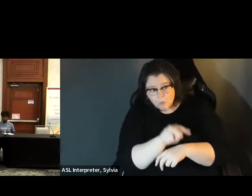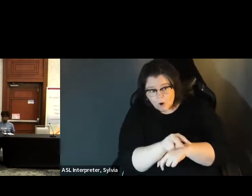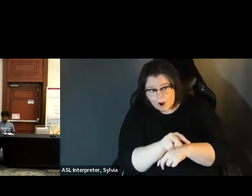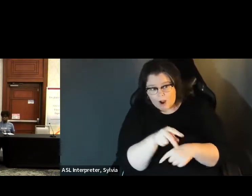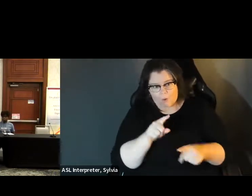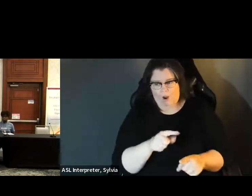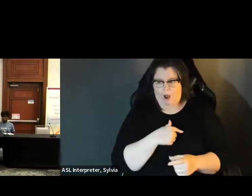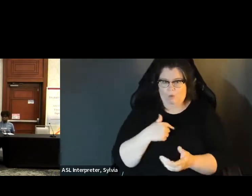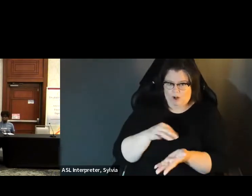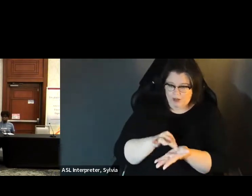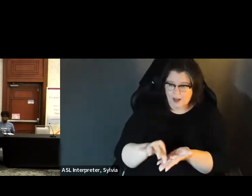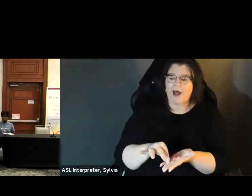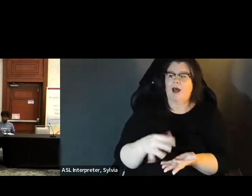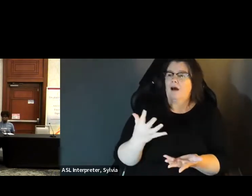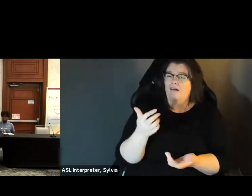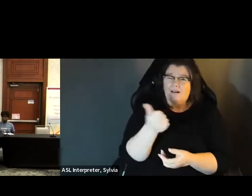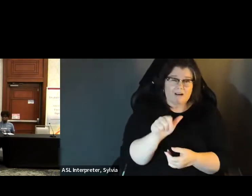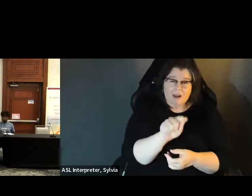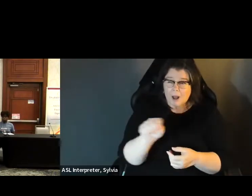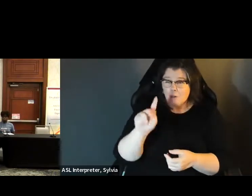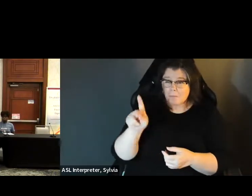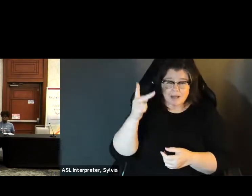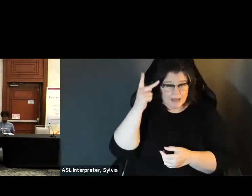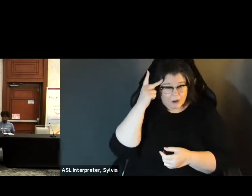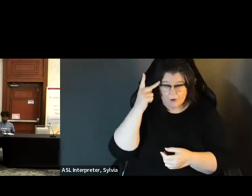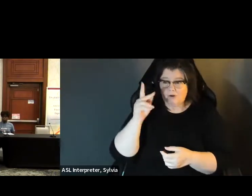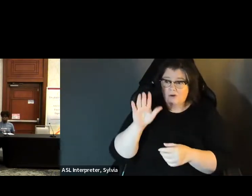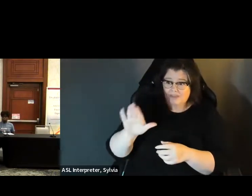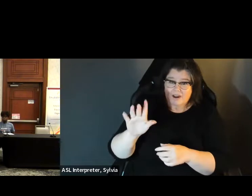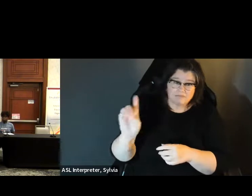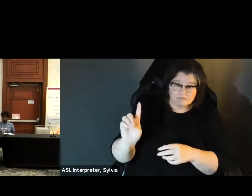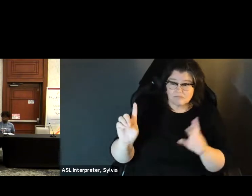and we have advocates from the political parties, from candidates. we have advocates from the political parties, from